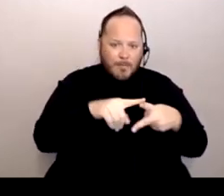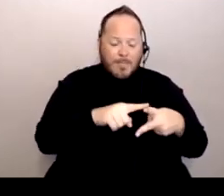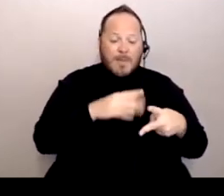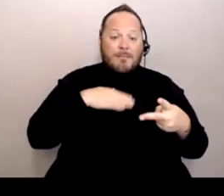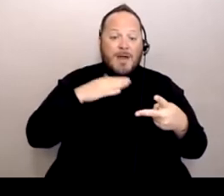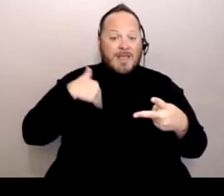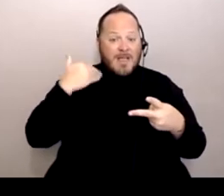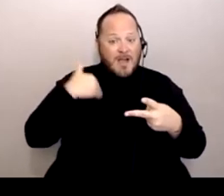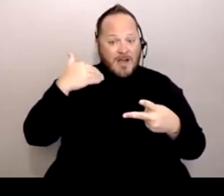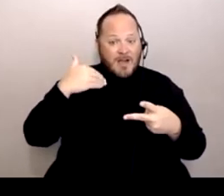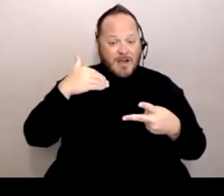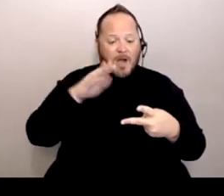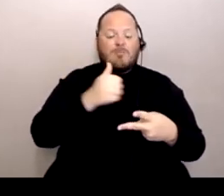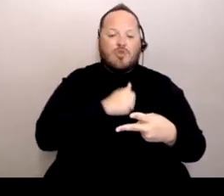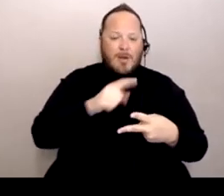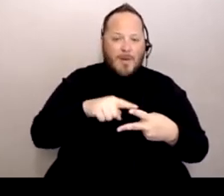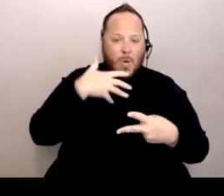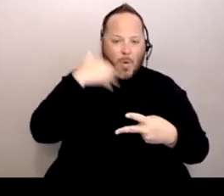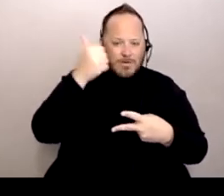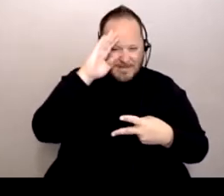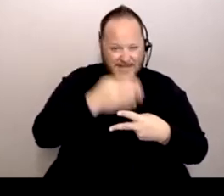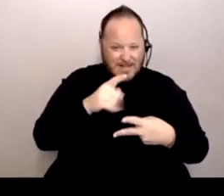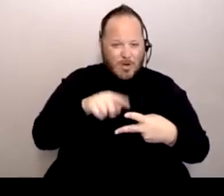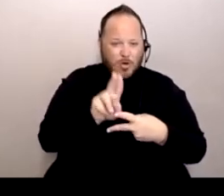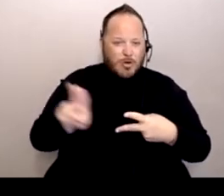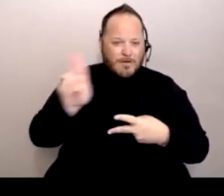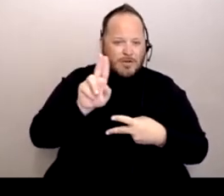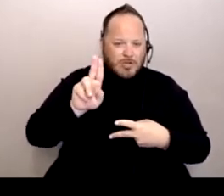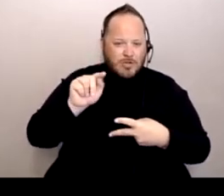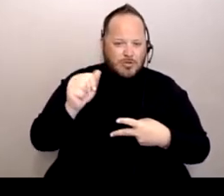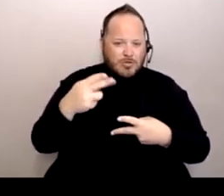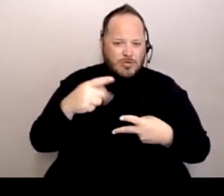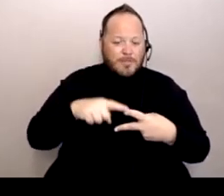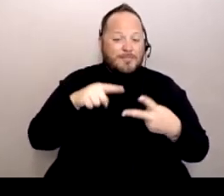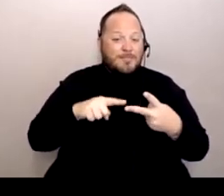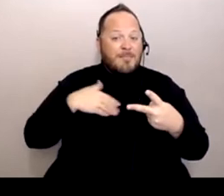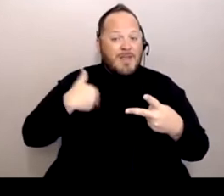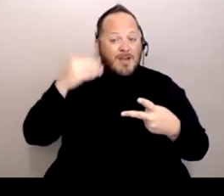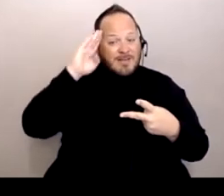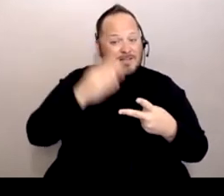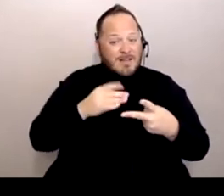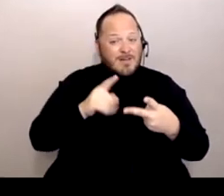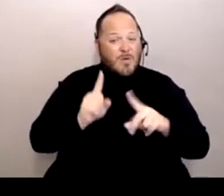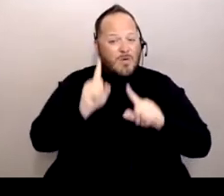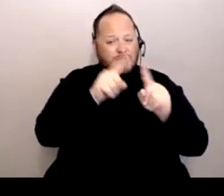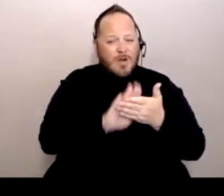Sorry, my older son goes to Utah, to the University of Utah. My younger son goes to Luther College in Iowa. And Iowa State,